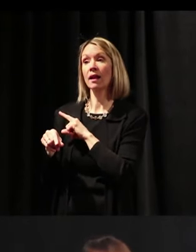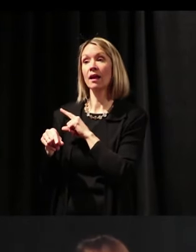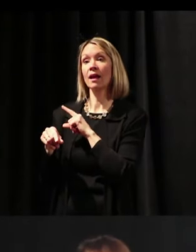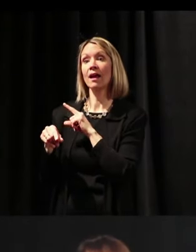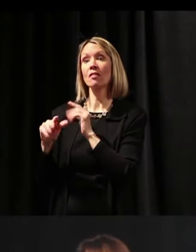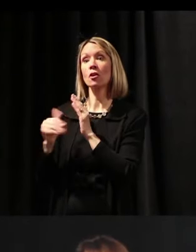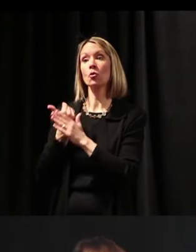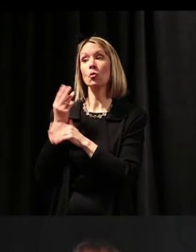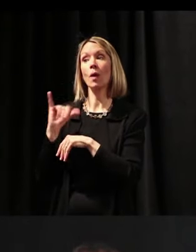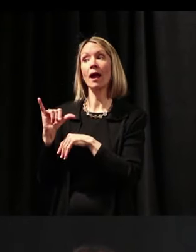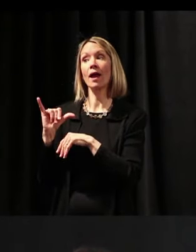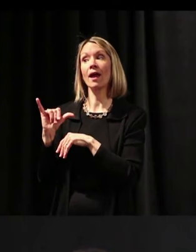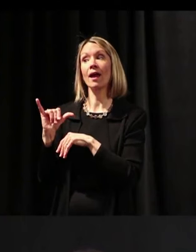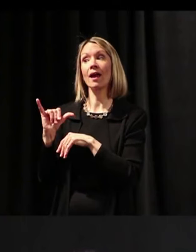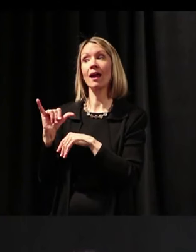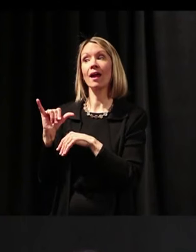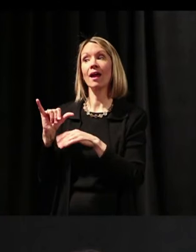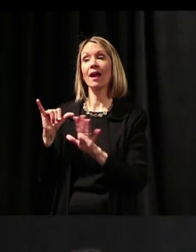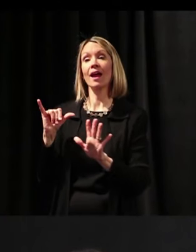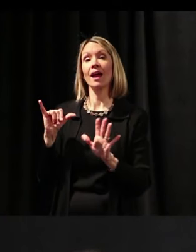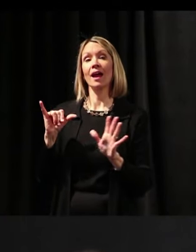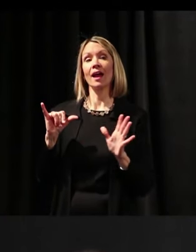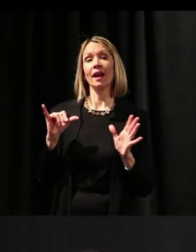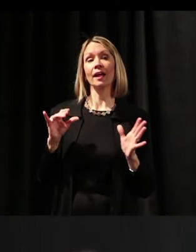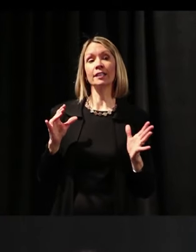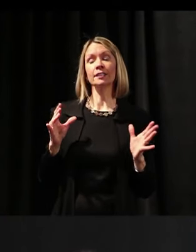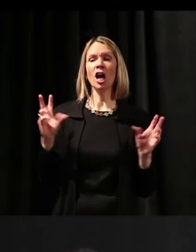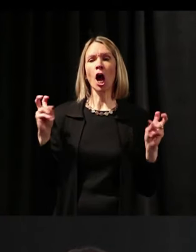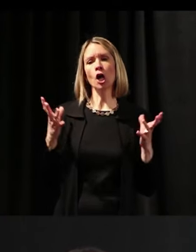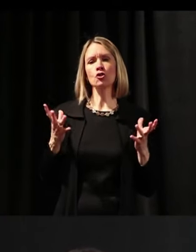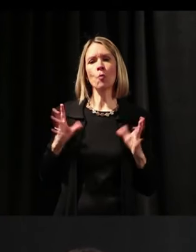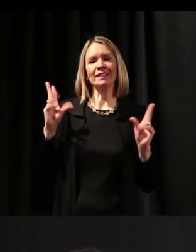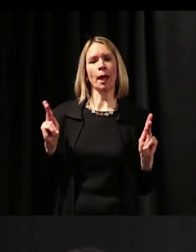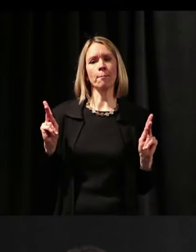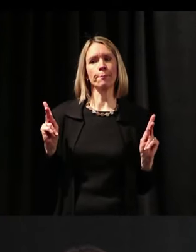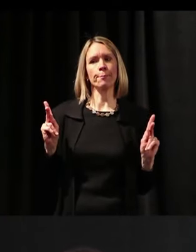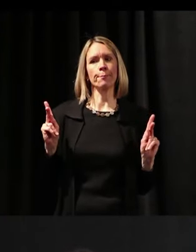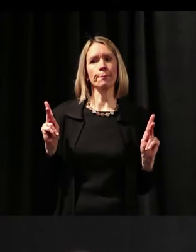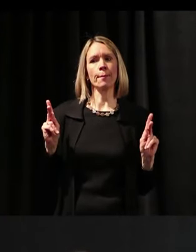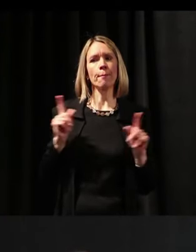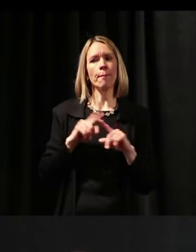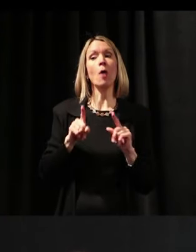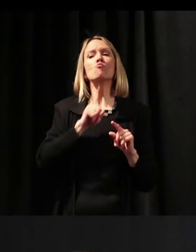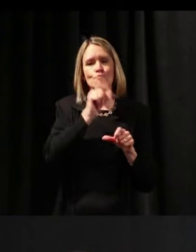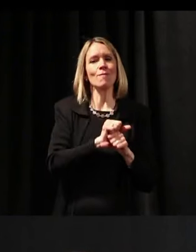the new way, is dressed up, it's a dressed-up version of the old way.